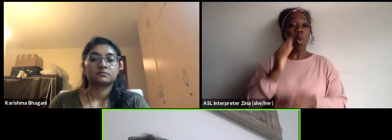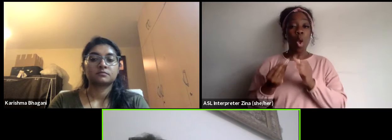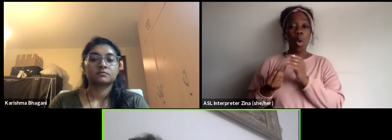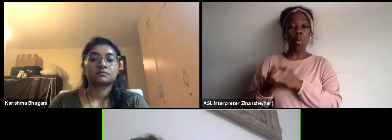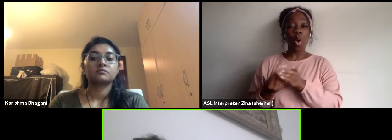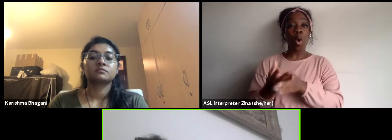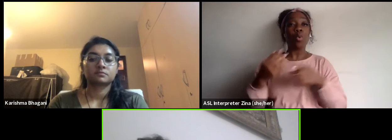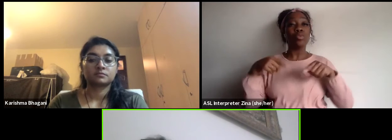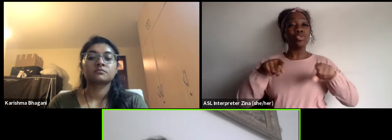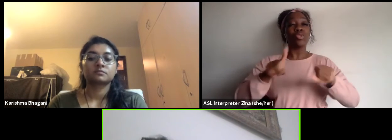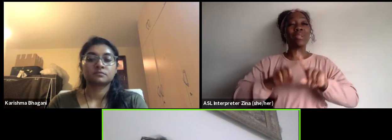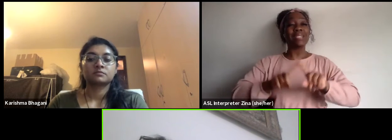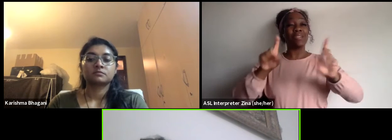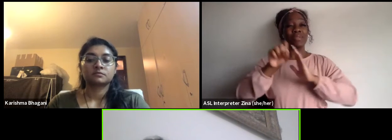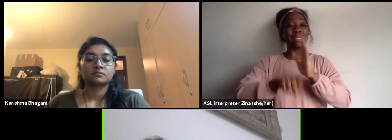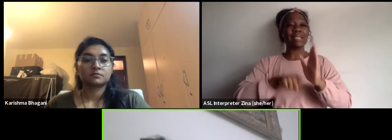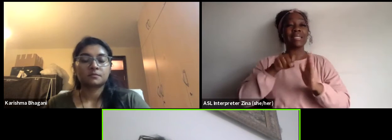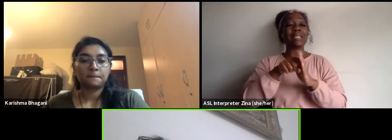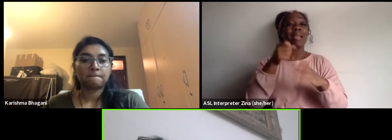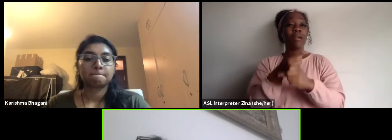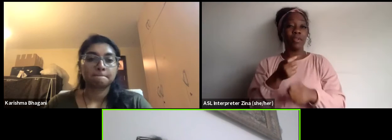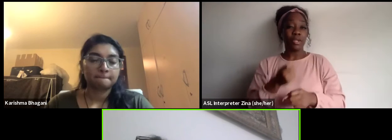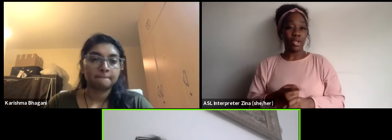so that in every season they have a harvest.